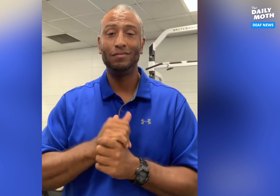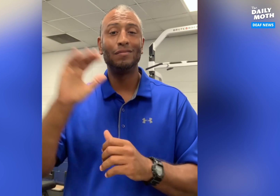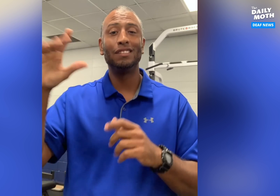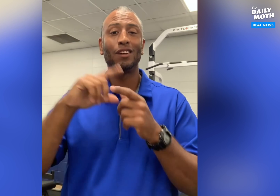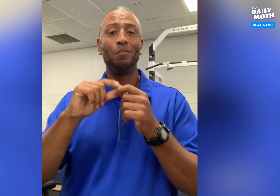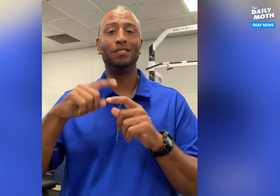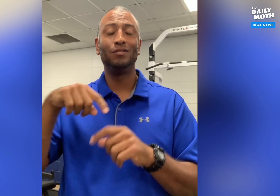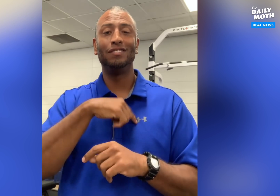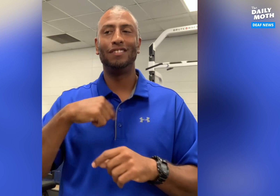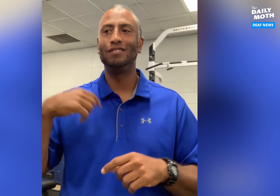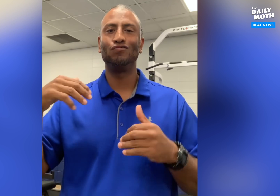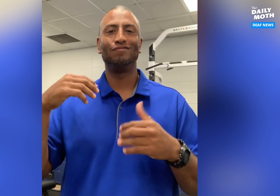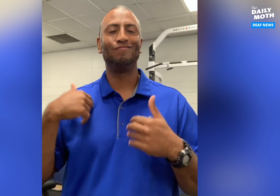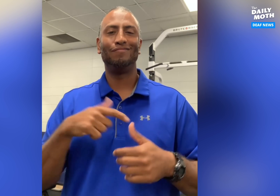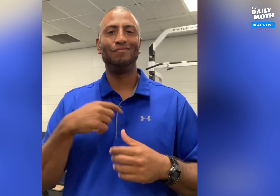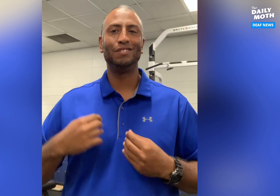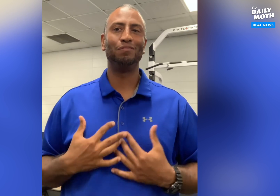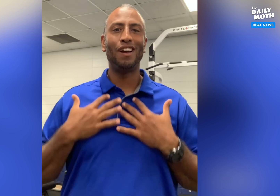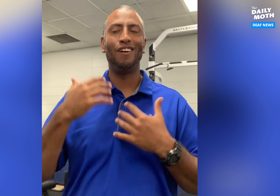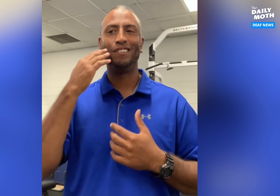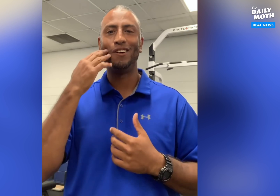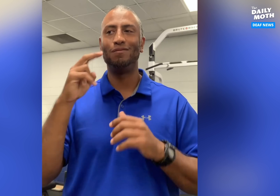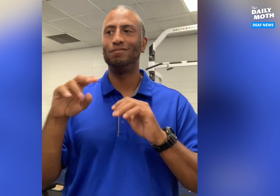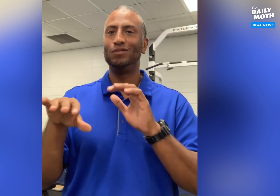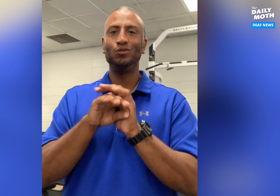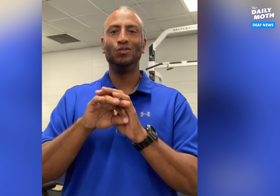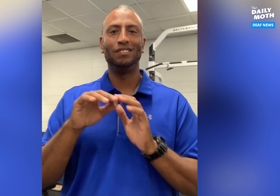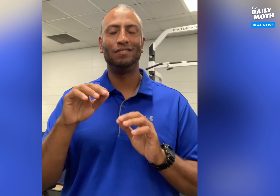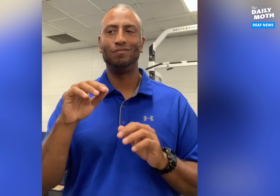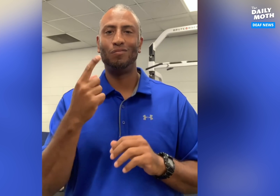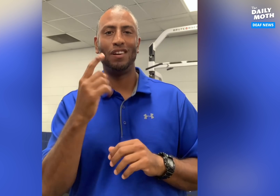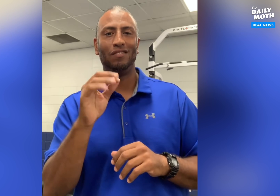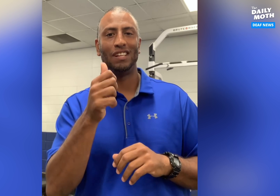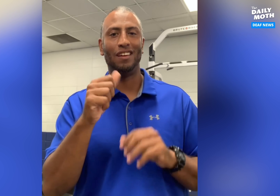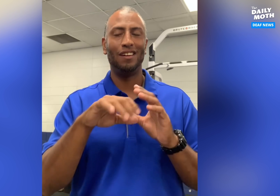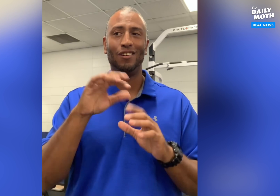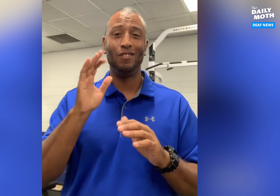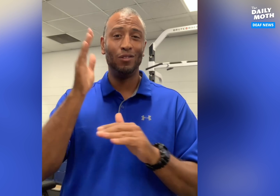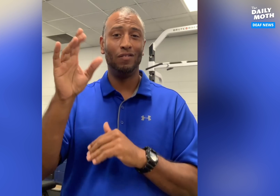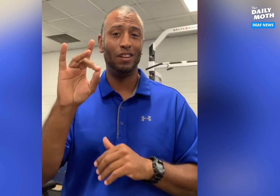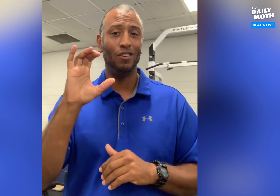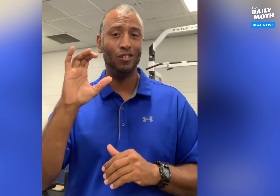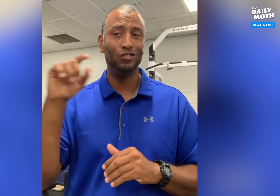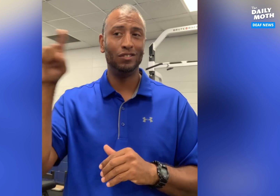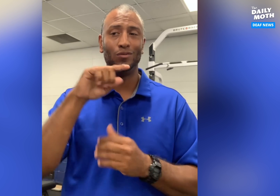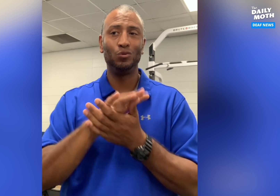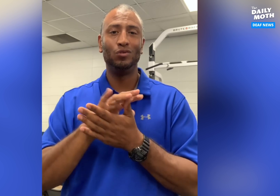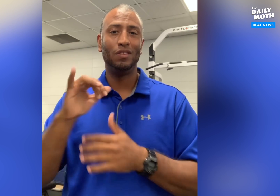The comments he made to us was an inspiration. You know, he chose us as one of the 10 teams out of 800 schools